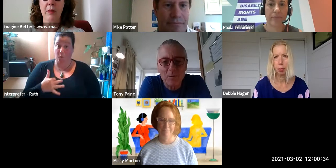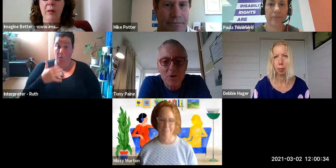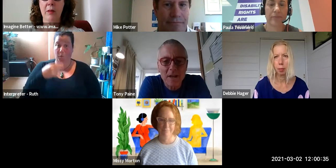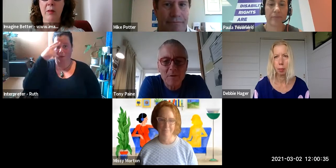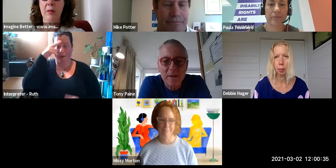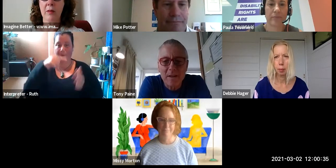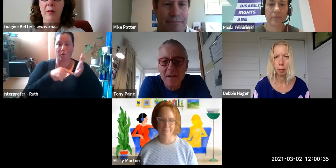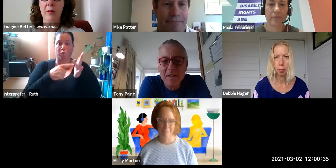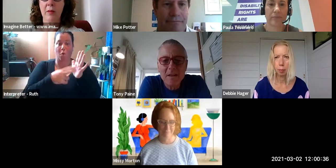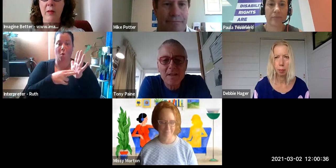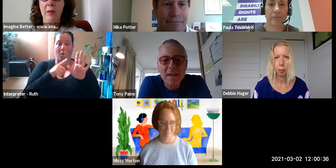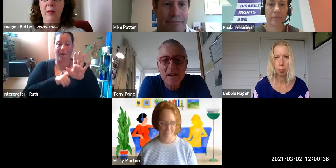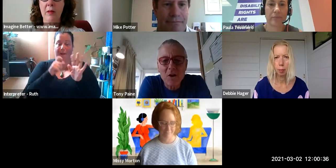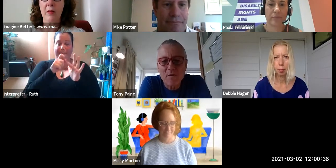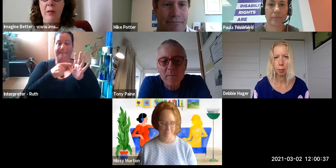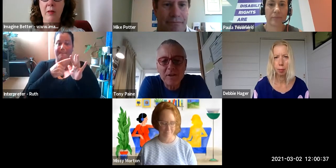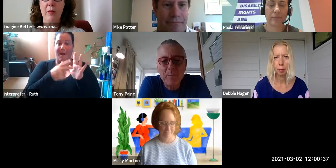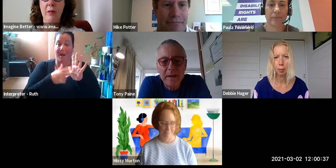Paine. I'm fortunate to be the CEO of Imagine